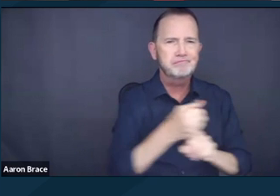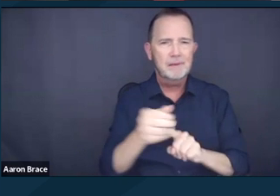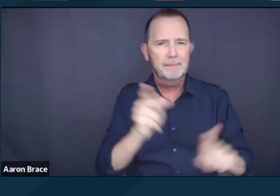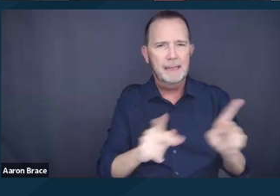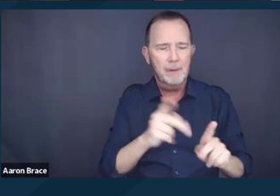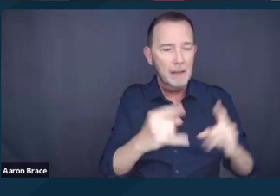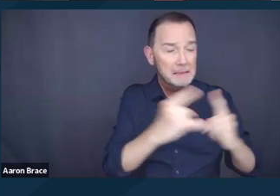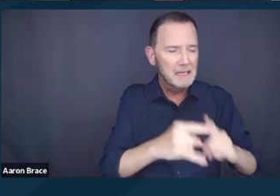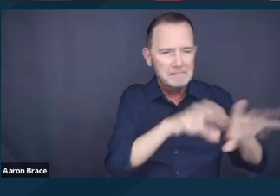Next slide please.